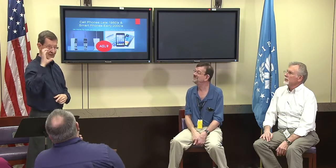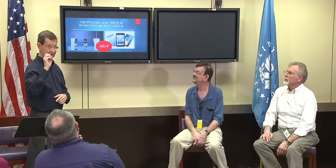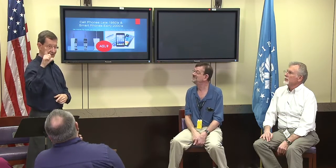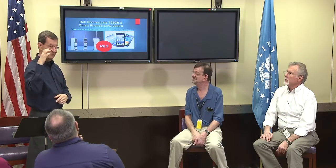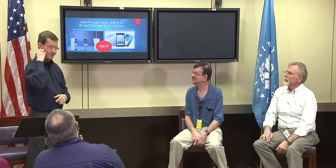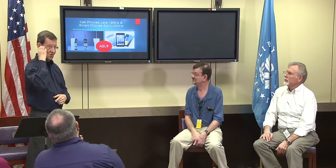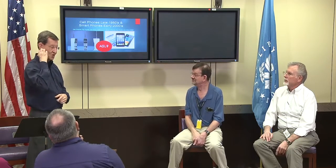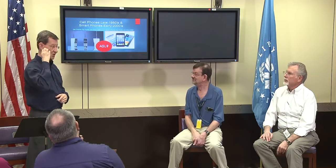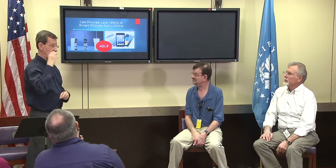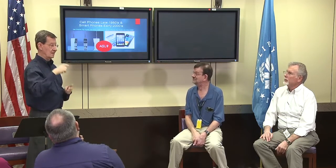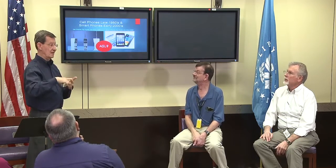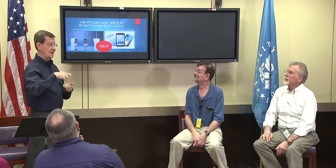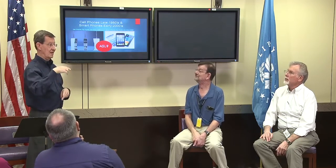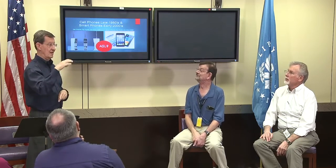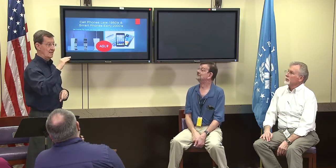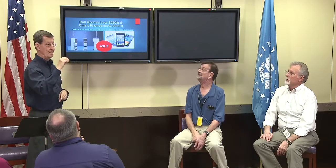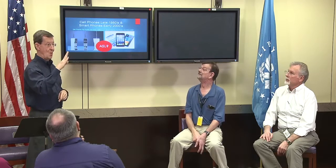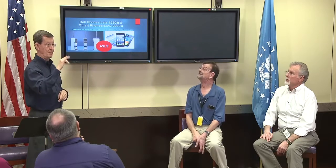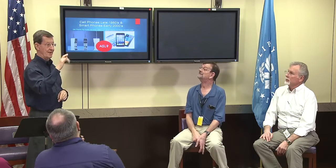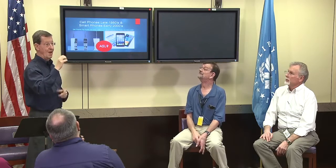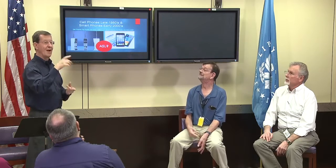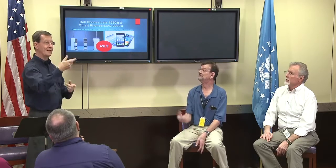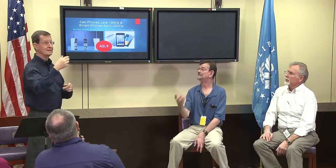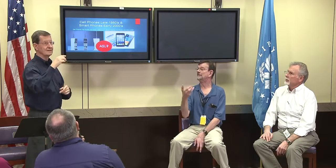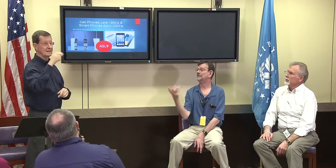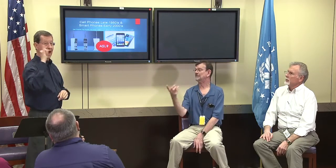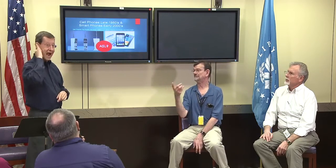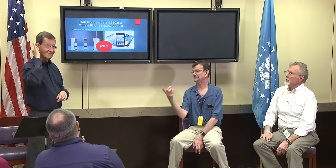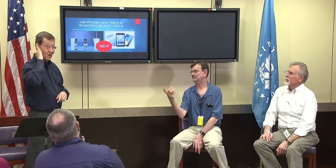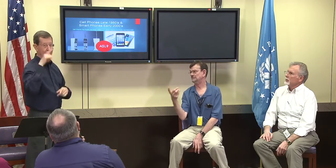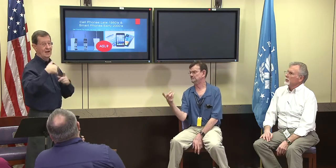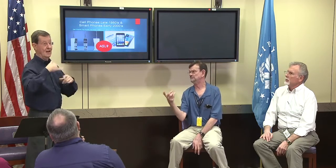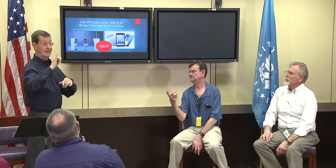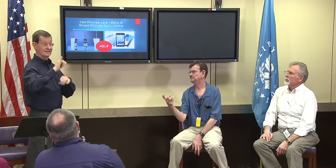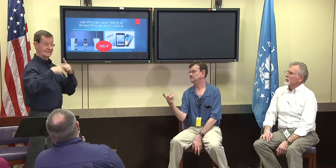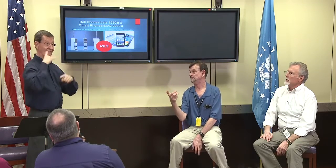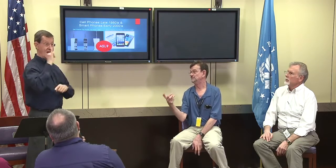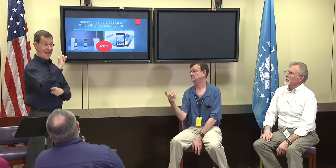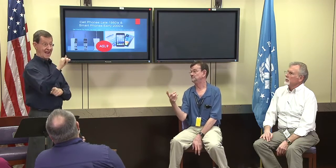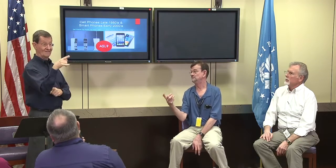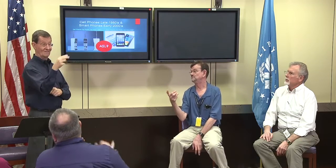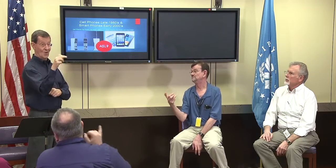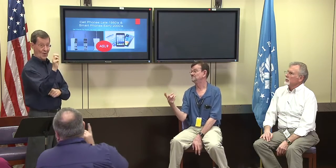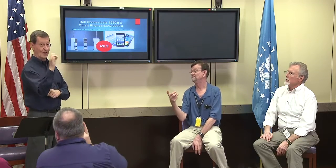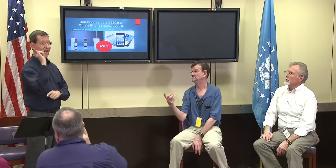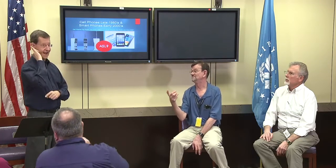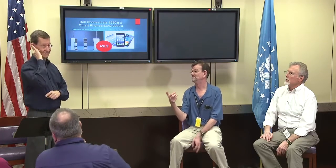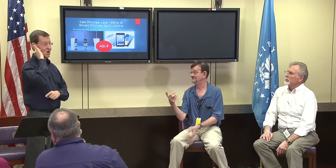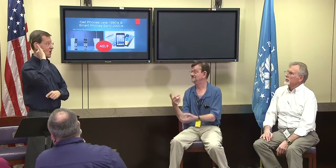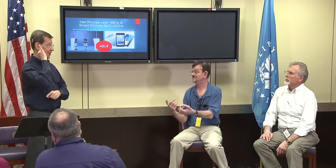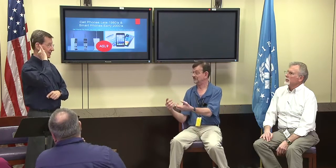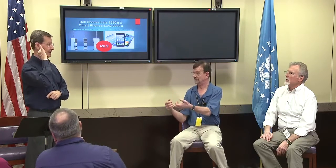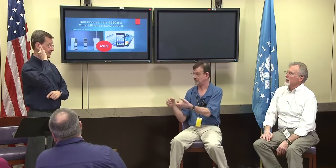Now, this is what we would classify as a cell phone and that was the sign and then this is the sign for iPhone.